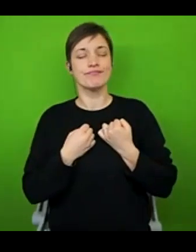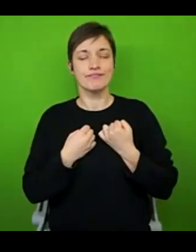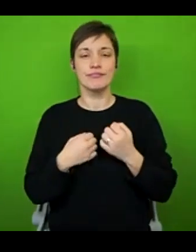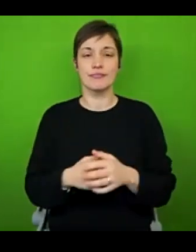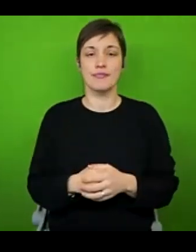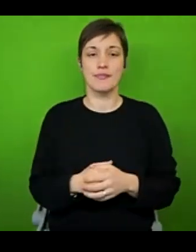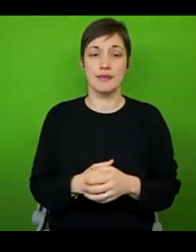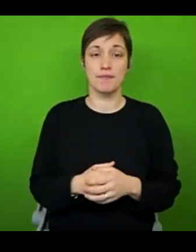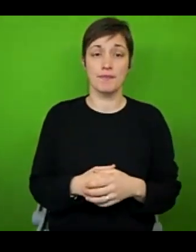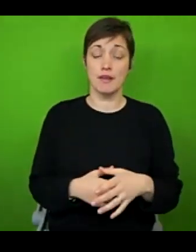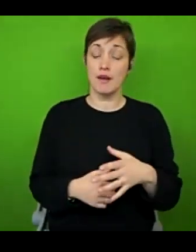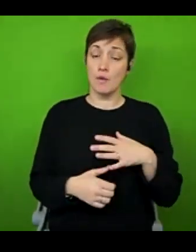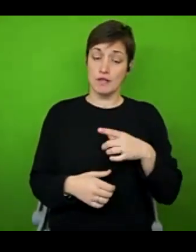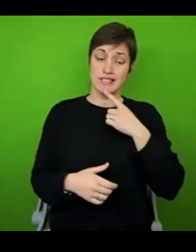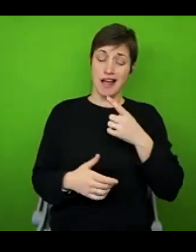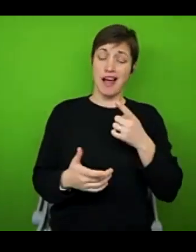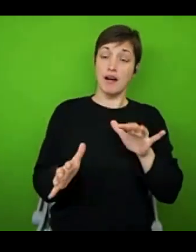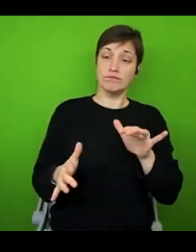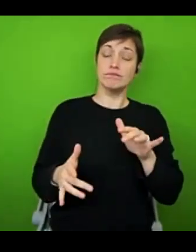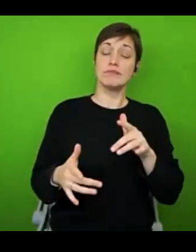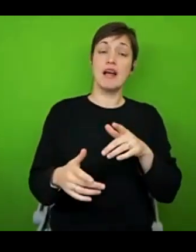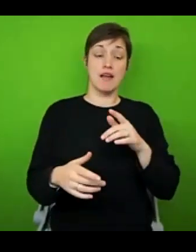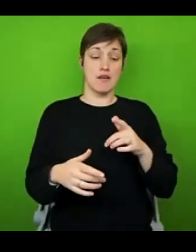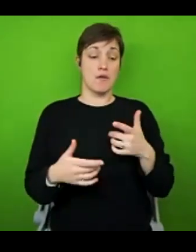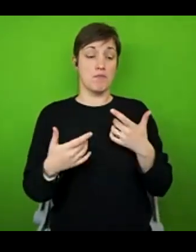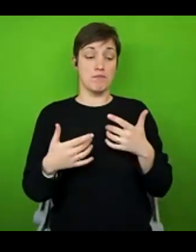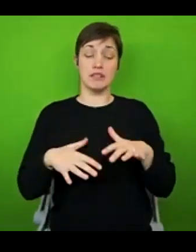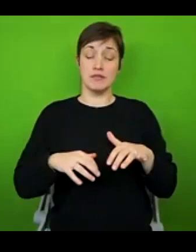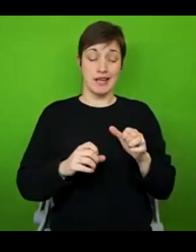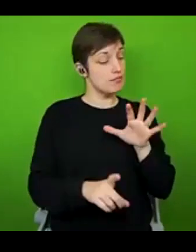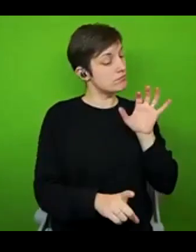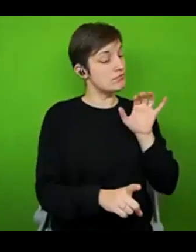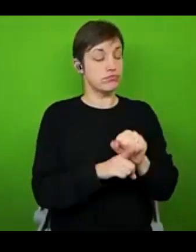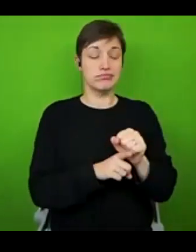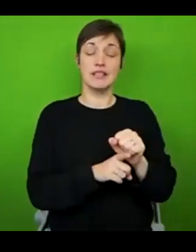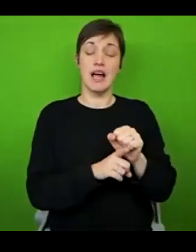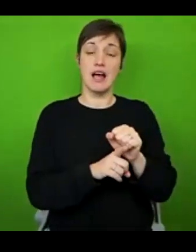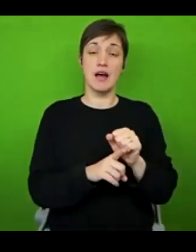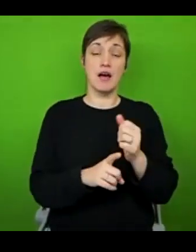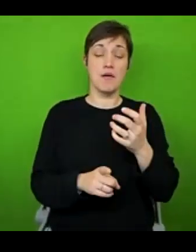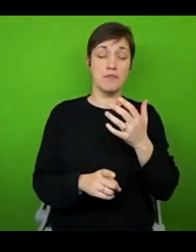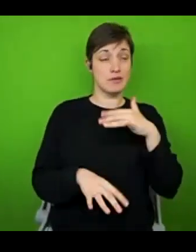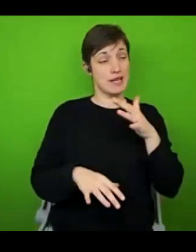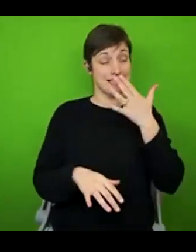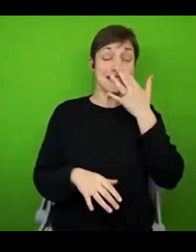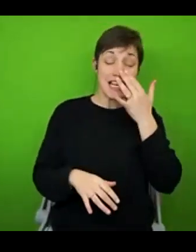first time we've met, I've lived with chronic illness since I was a teenager, my own diagnosis is ME . It took four